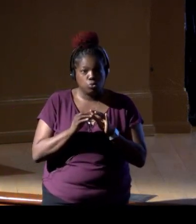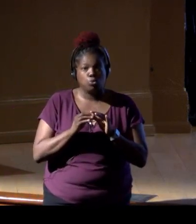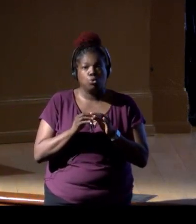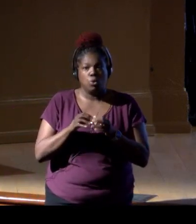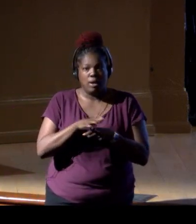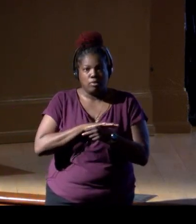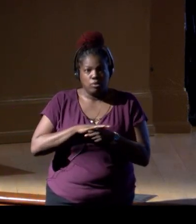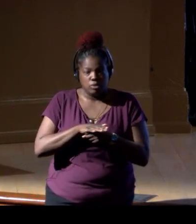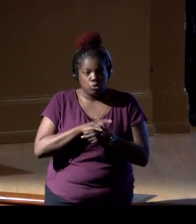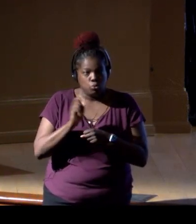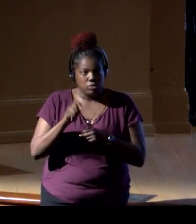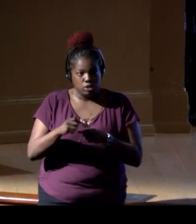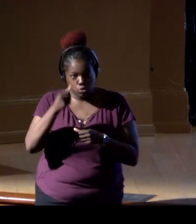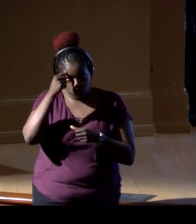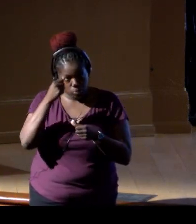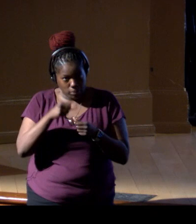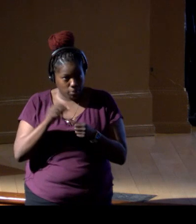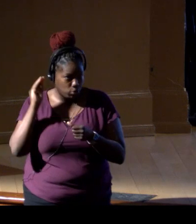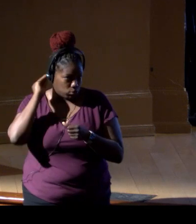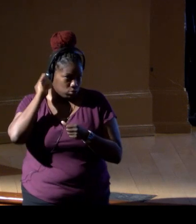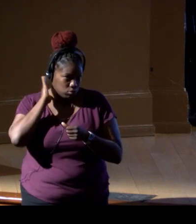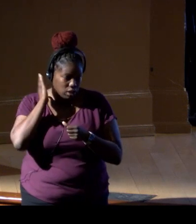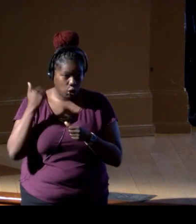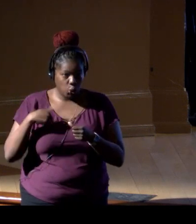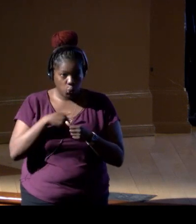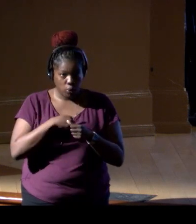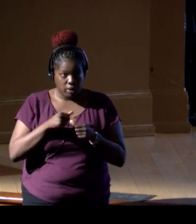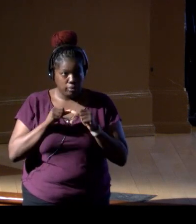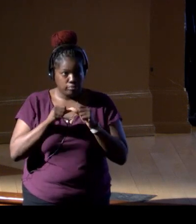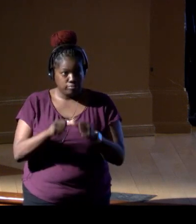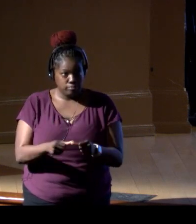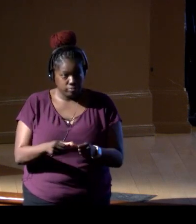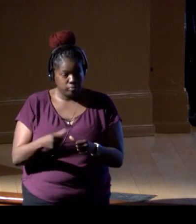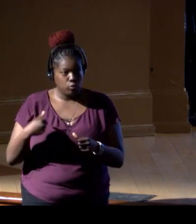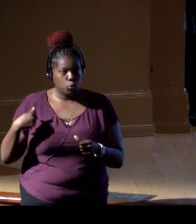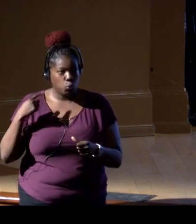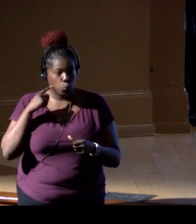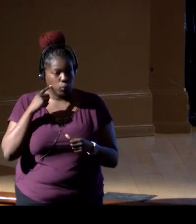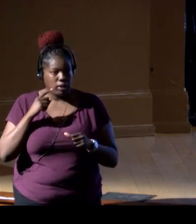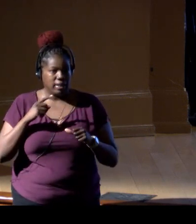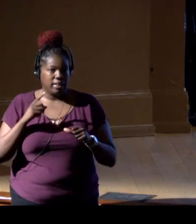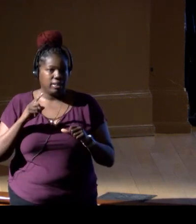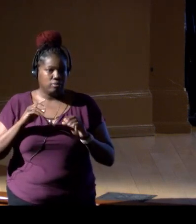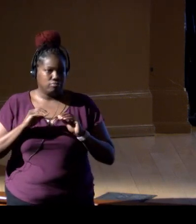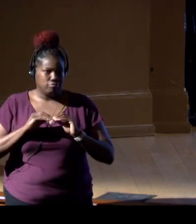We need to keep that in mind as we move forward, and we've heard so clearly articulated today